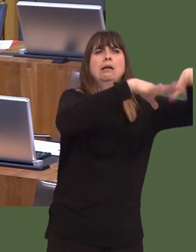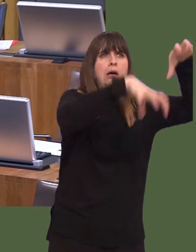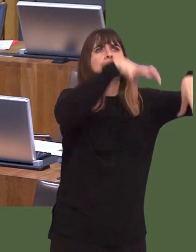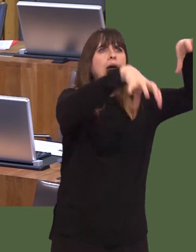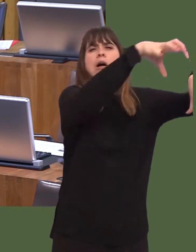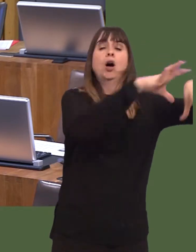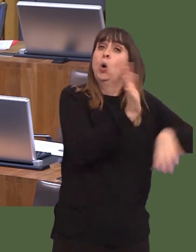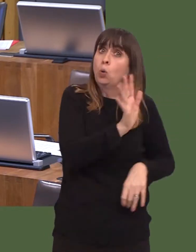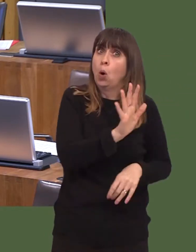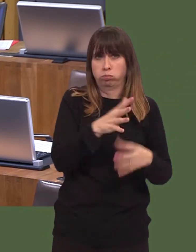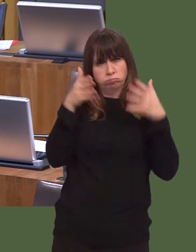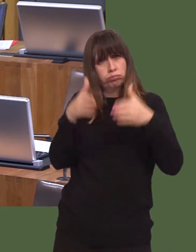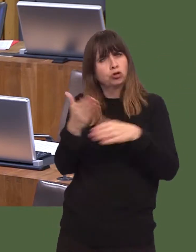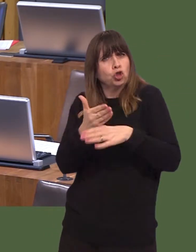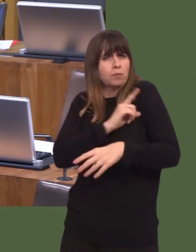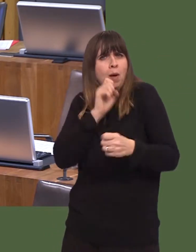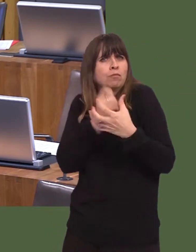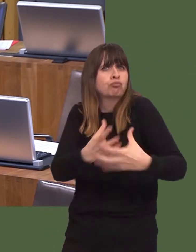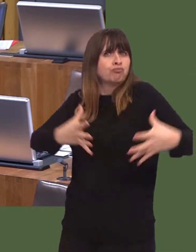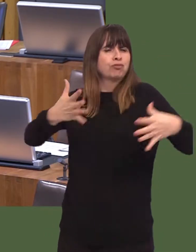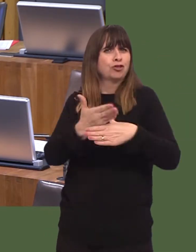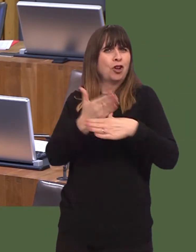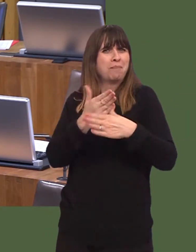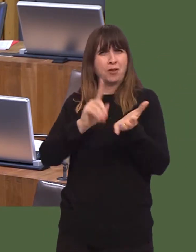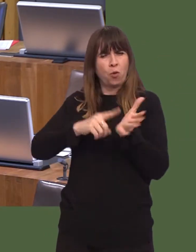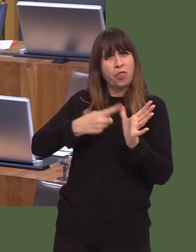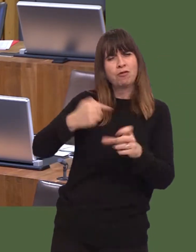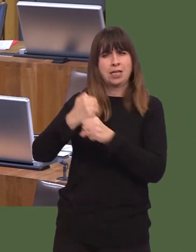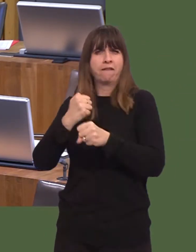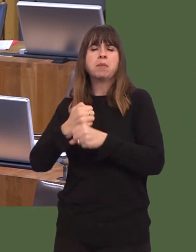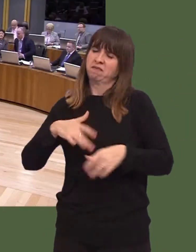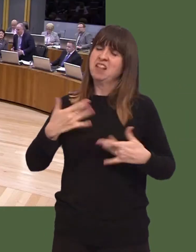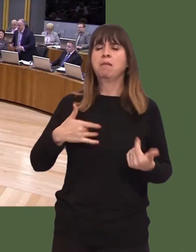is something that both Governments and the local authorities are confident will happen. Andrew R.T.